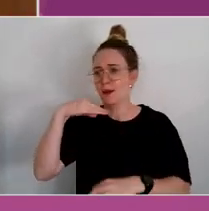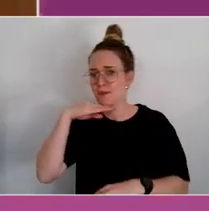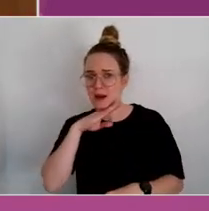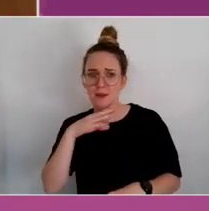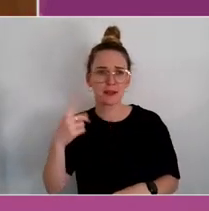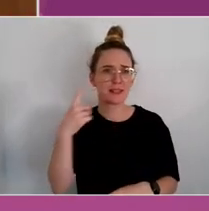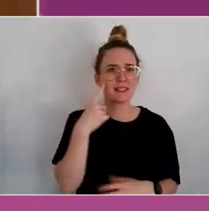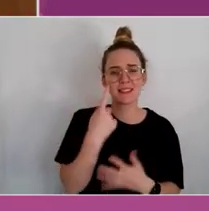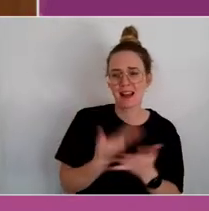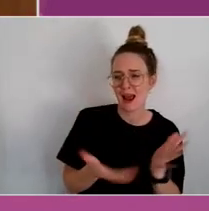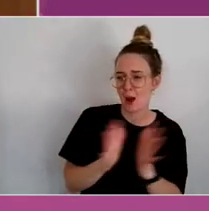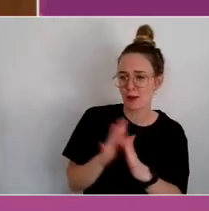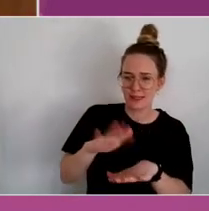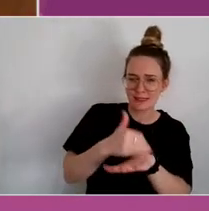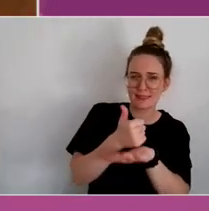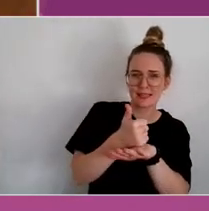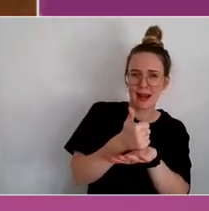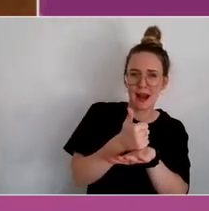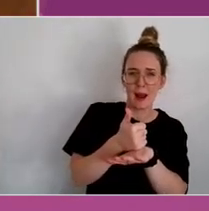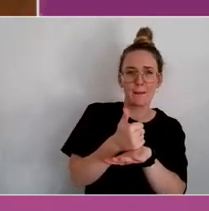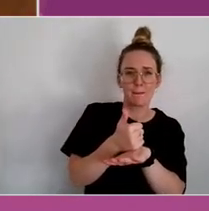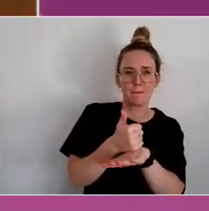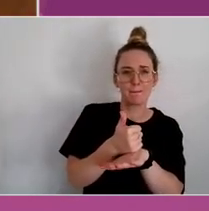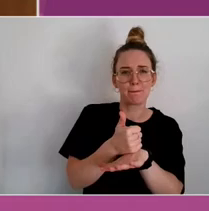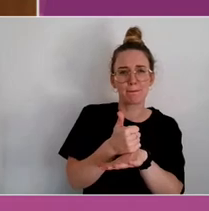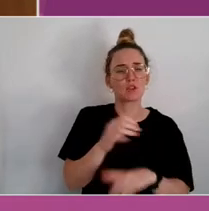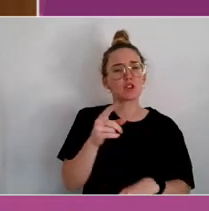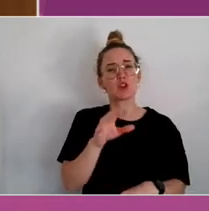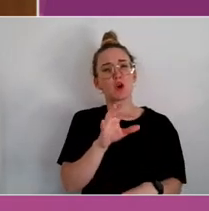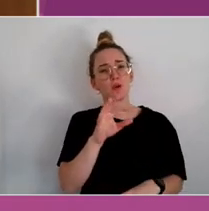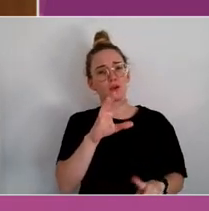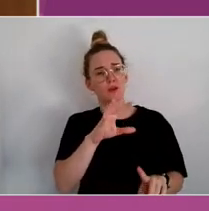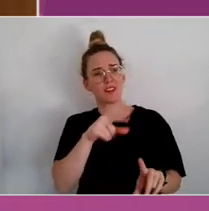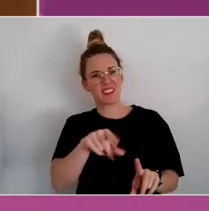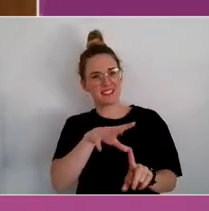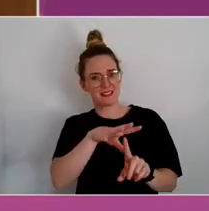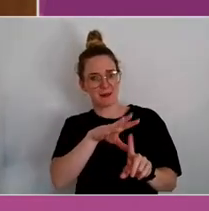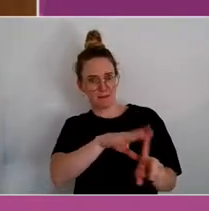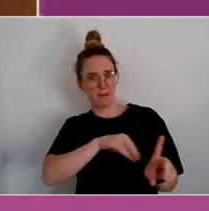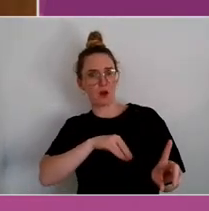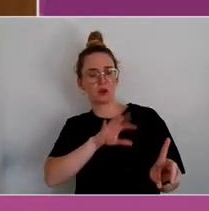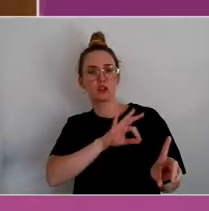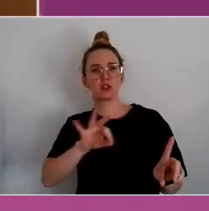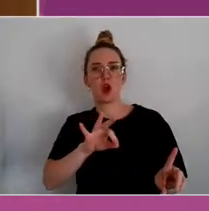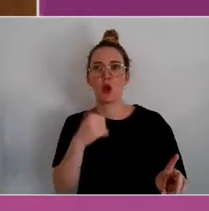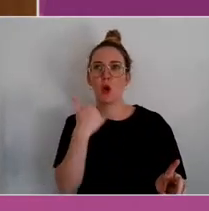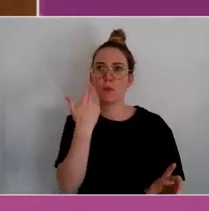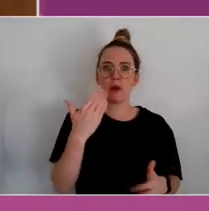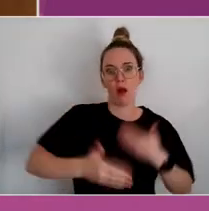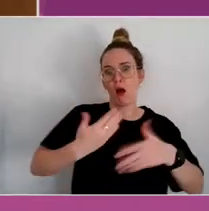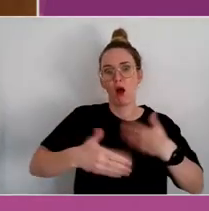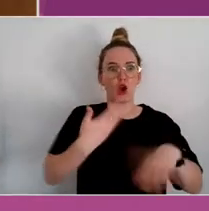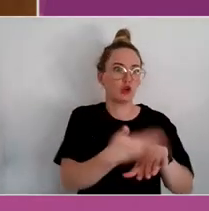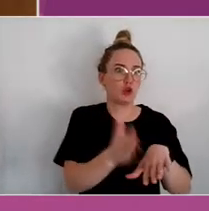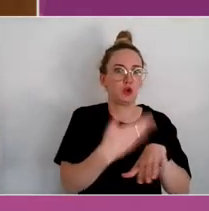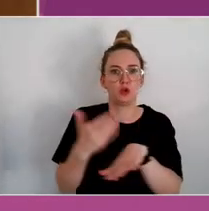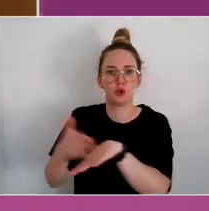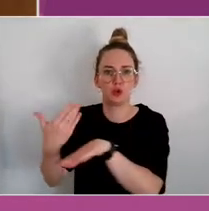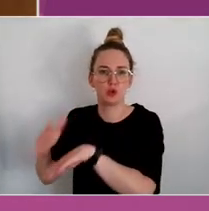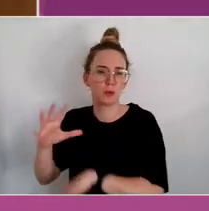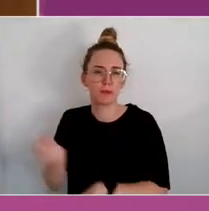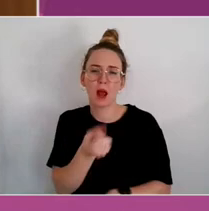It's not obsessed with moving on and change the whole time.